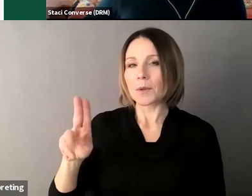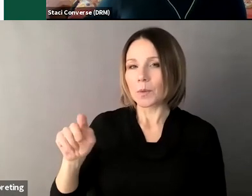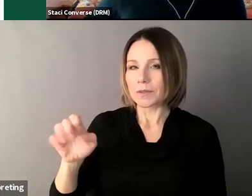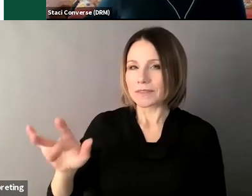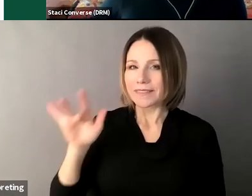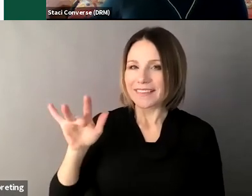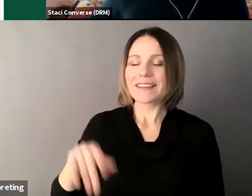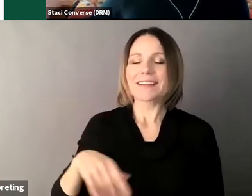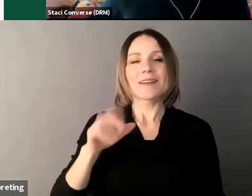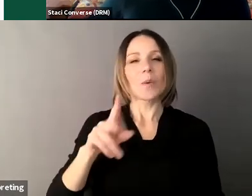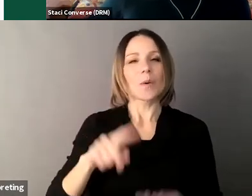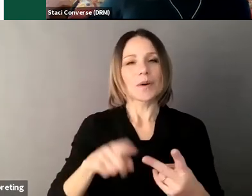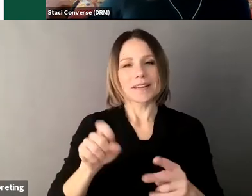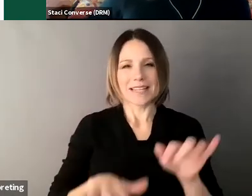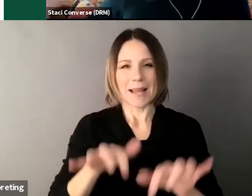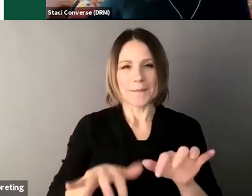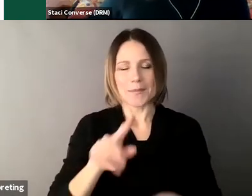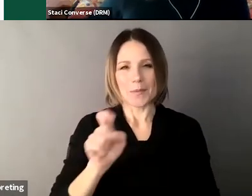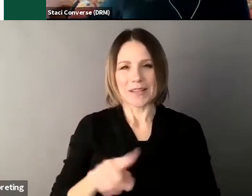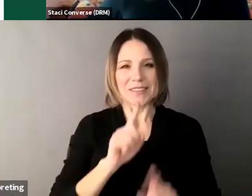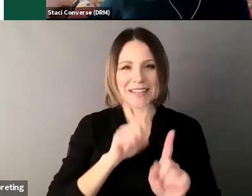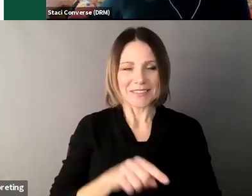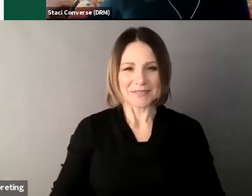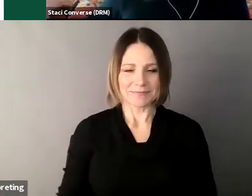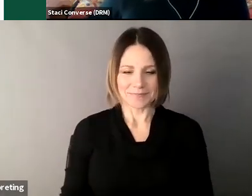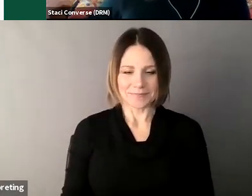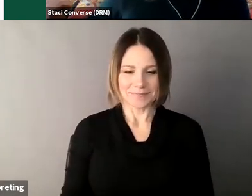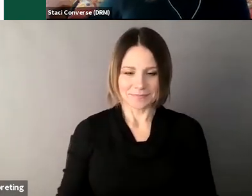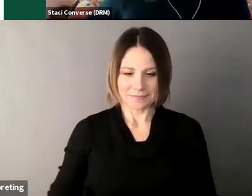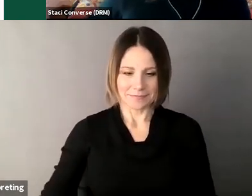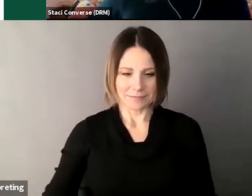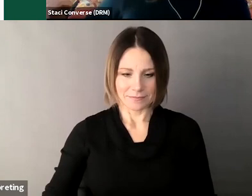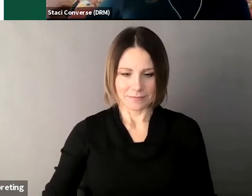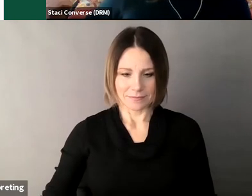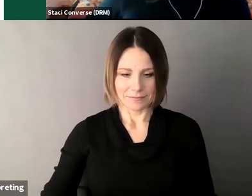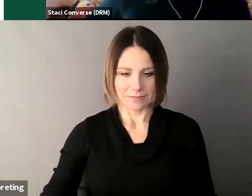a someone had written to follow up on the question about signing documents for